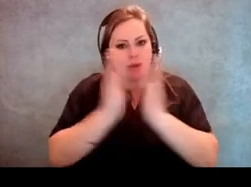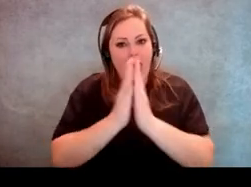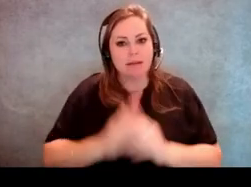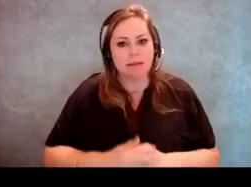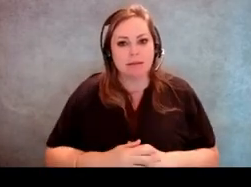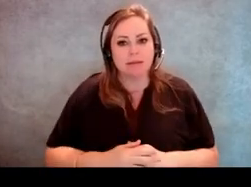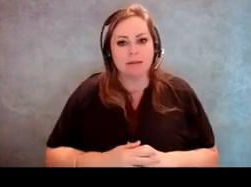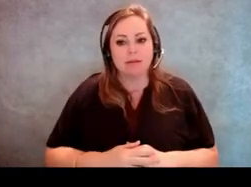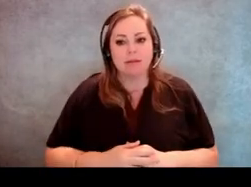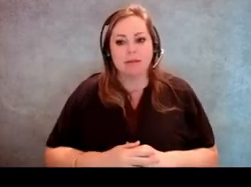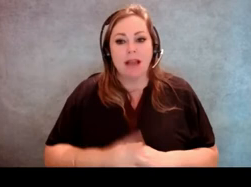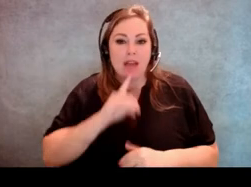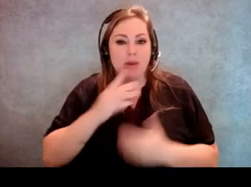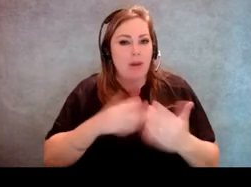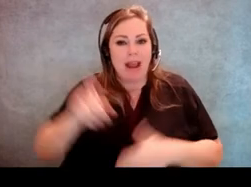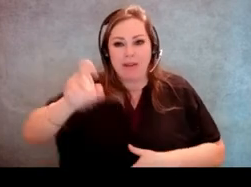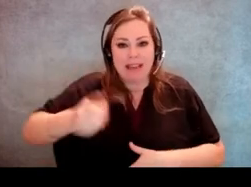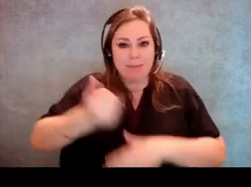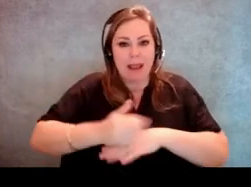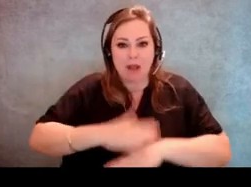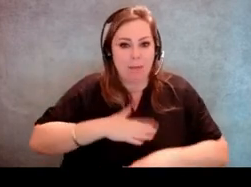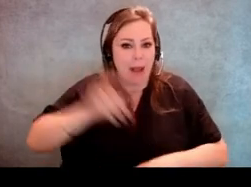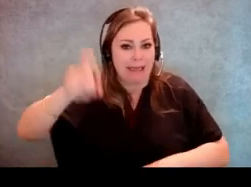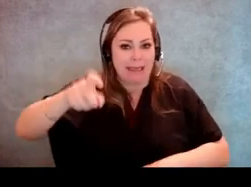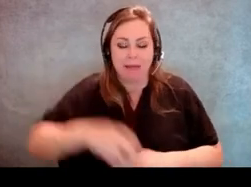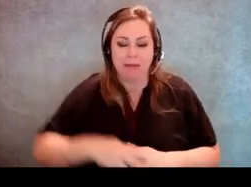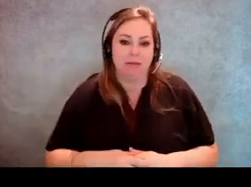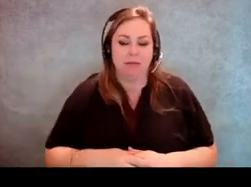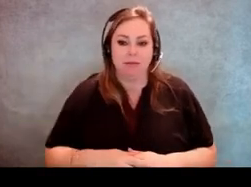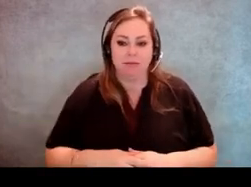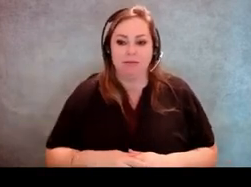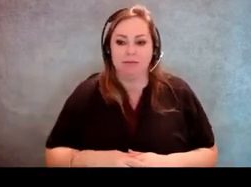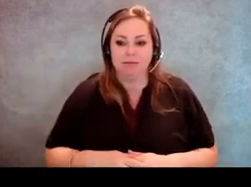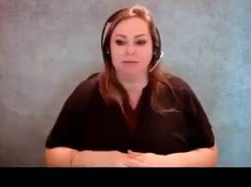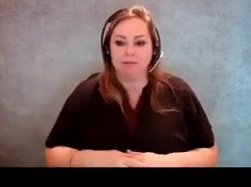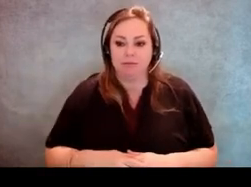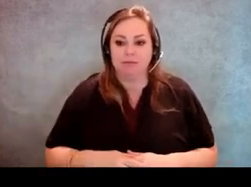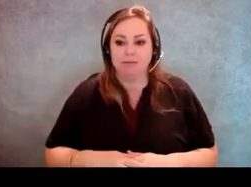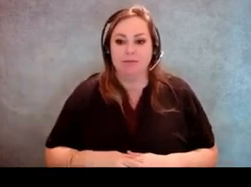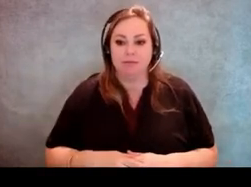can be whatever is necessary based on my needs, me meaning the voter with a disability.